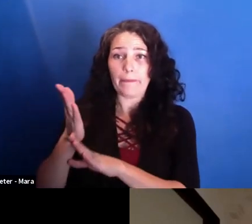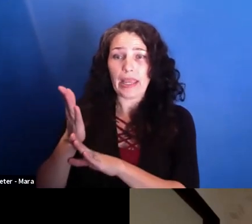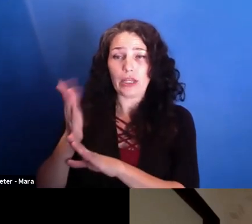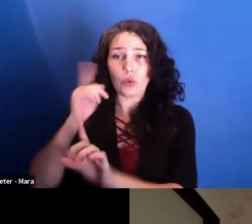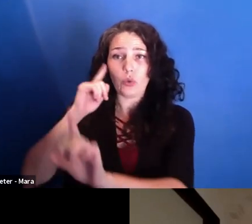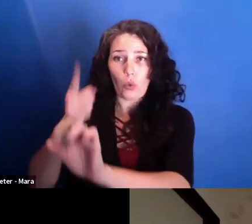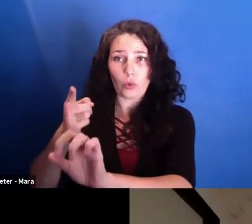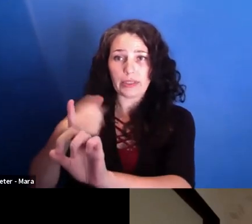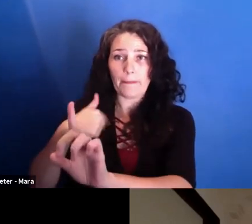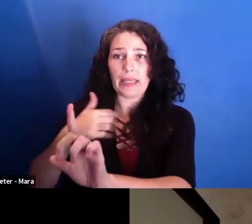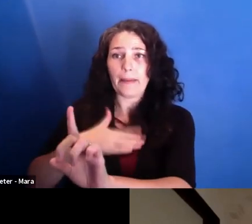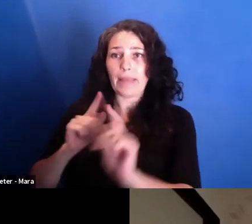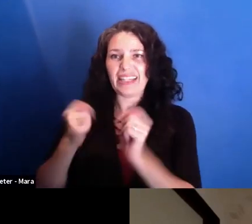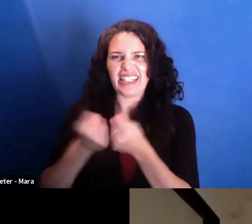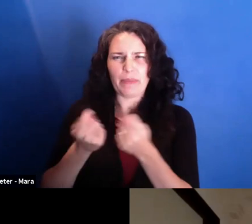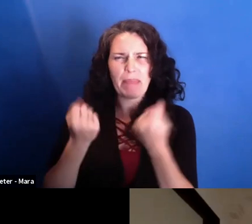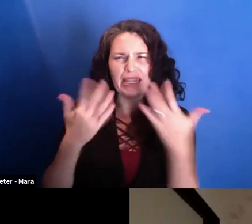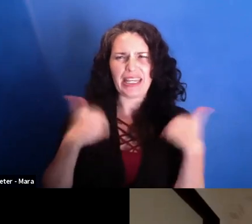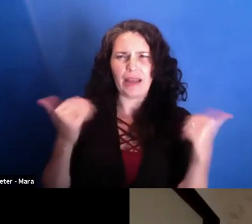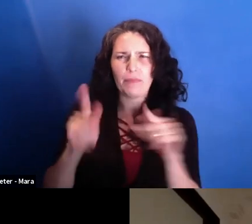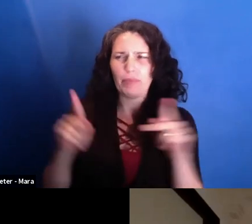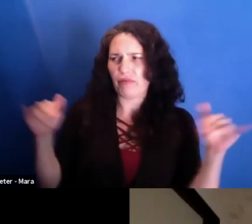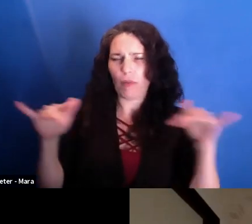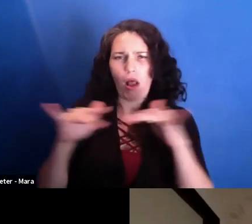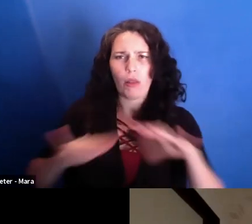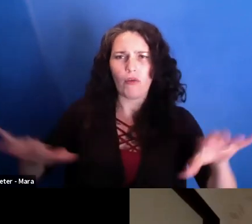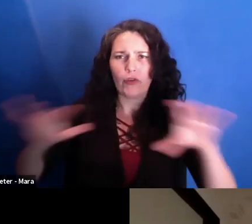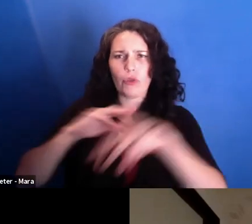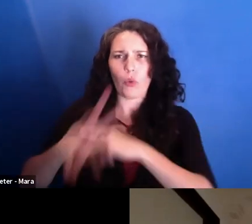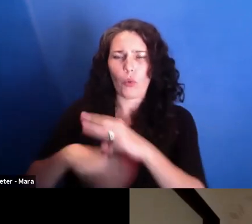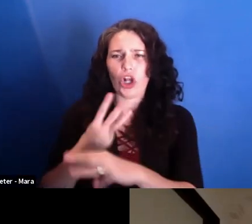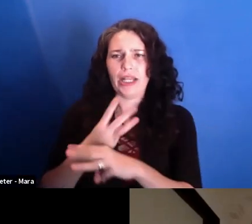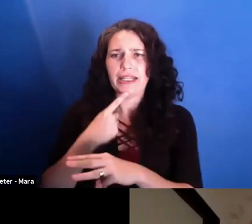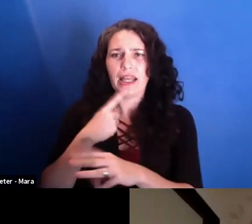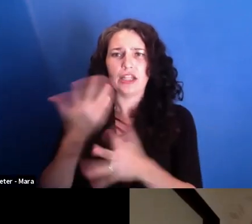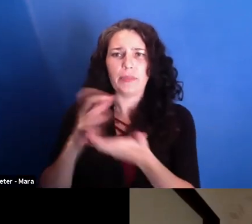people that came from all over the world, is to become transparent.